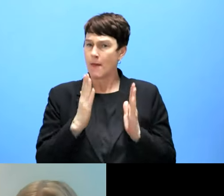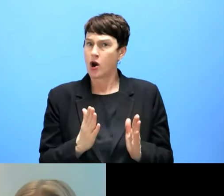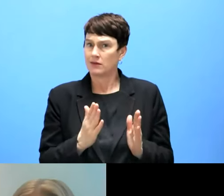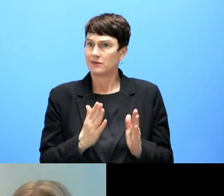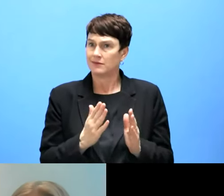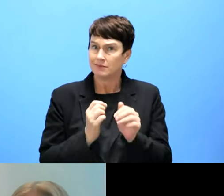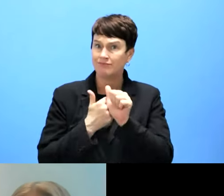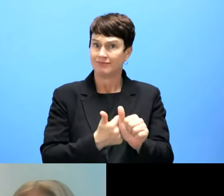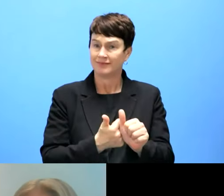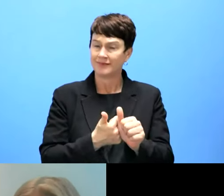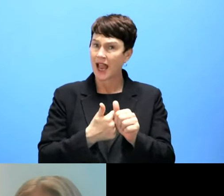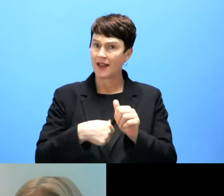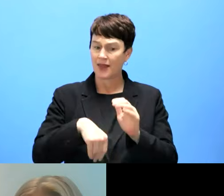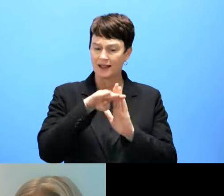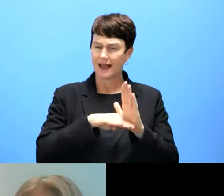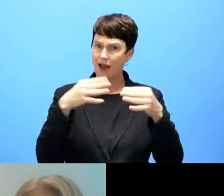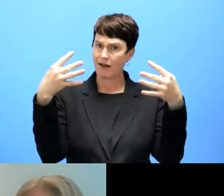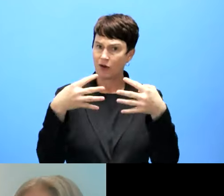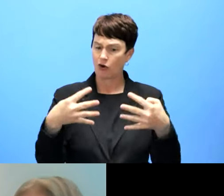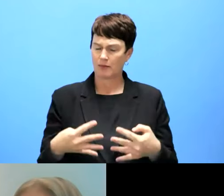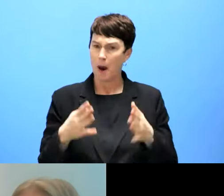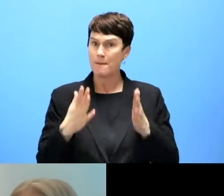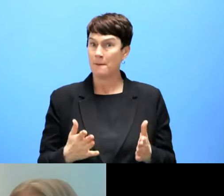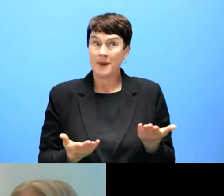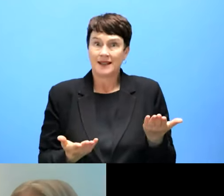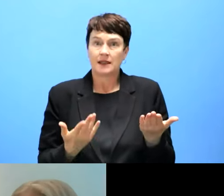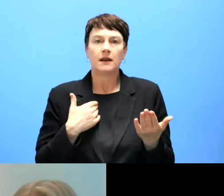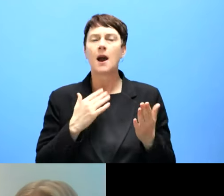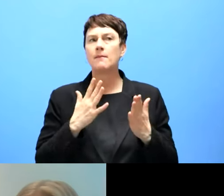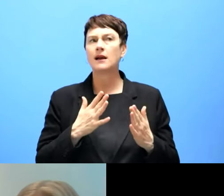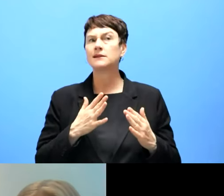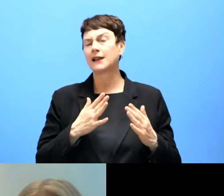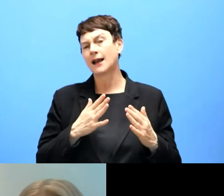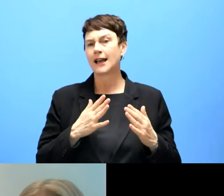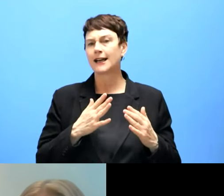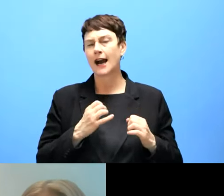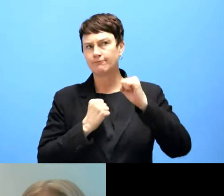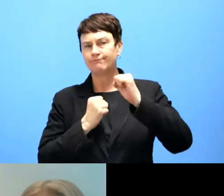challenge to them on some of these things and it could be like a a little fight in our control,